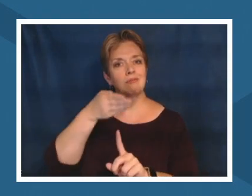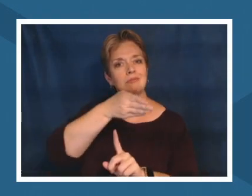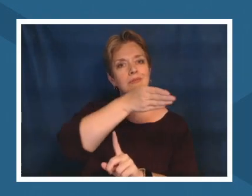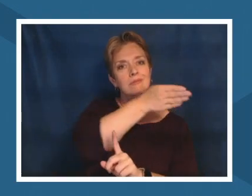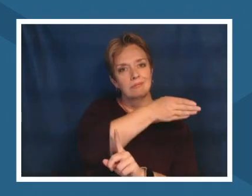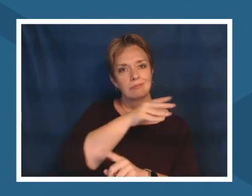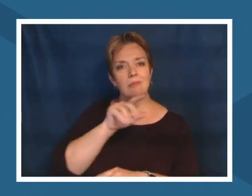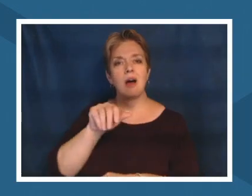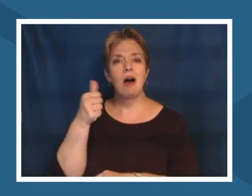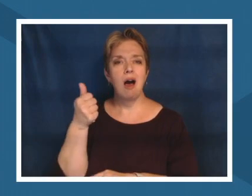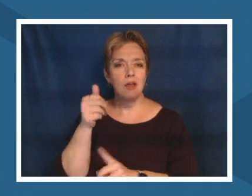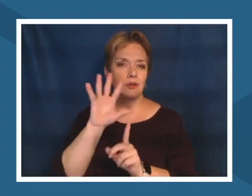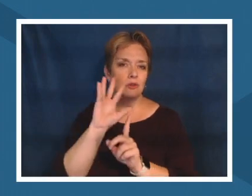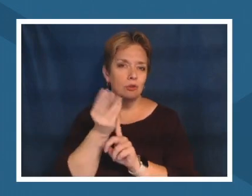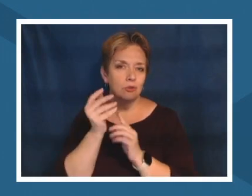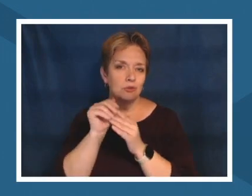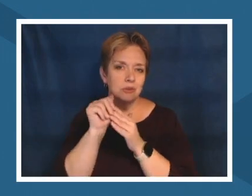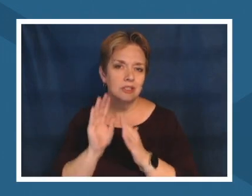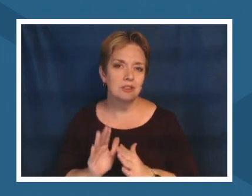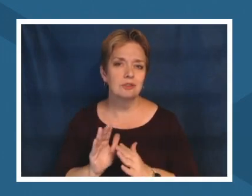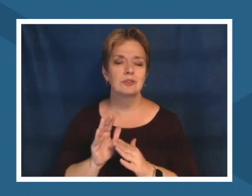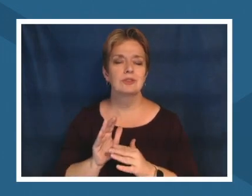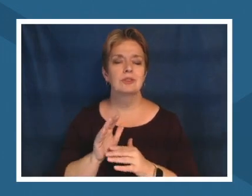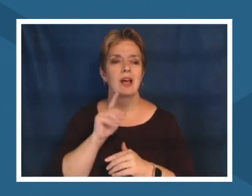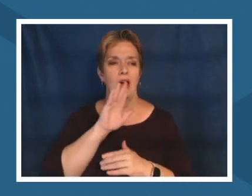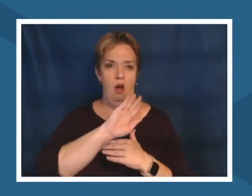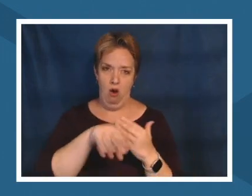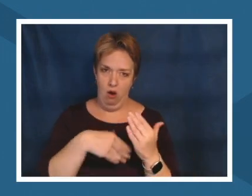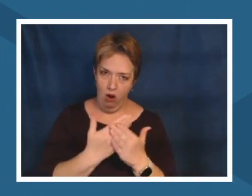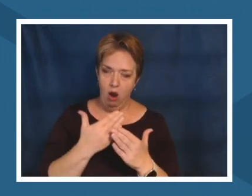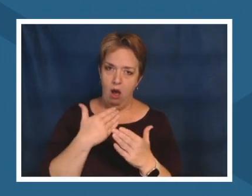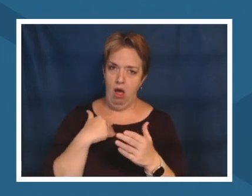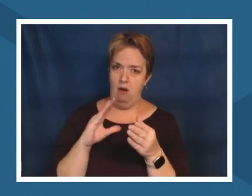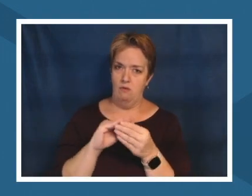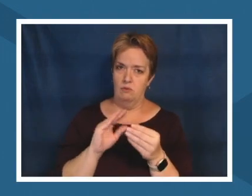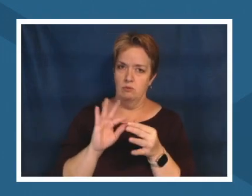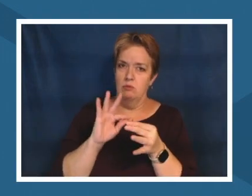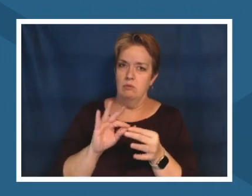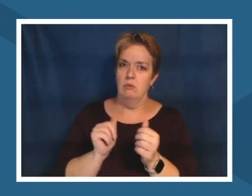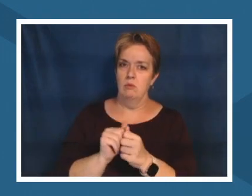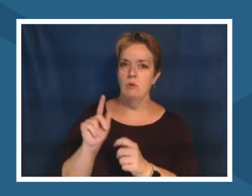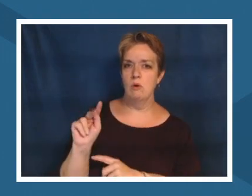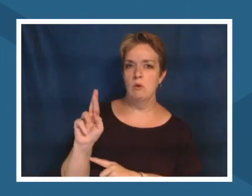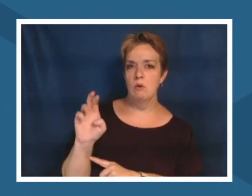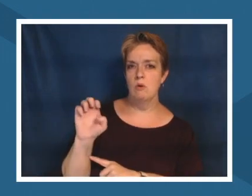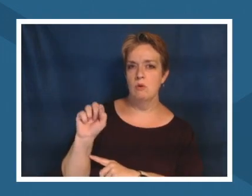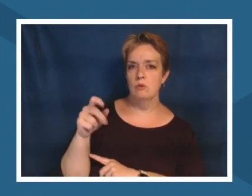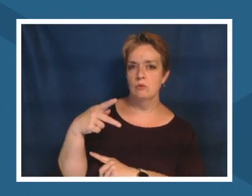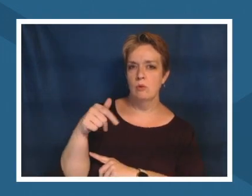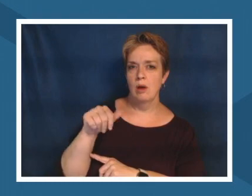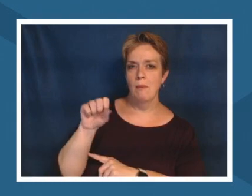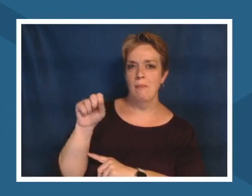in order to keep the culture going like everything's privately owned whole